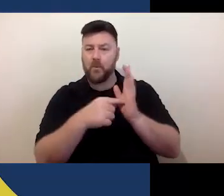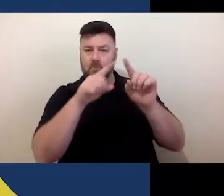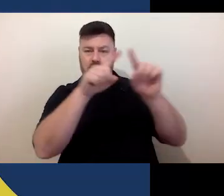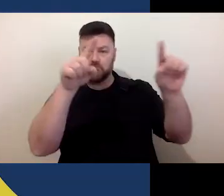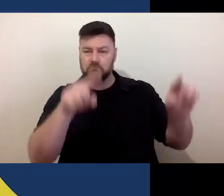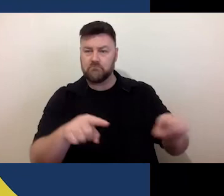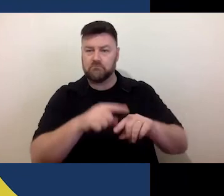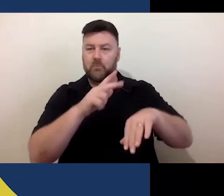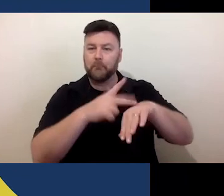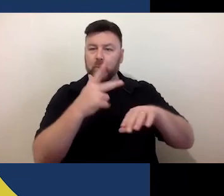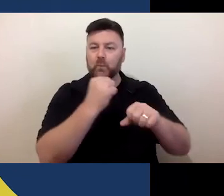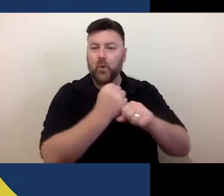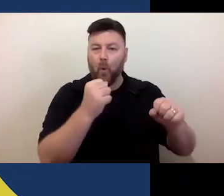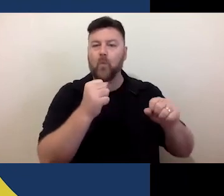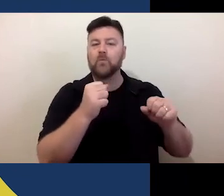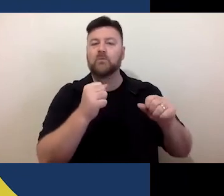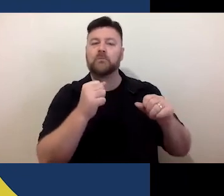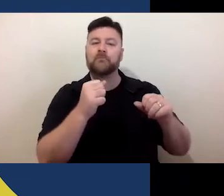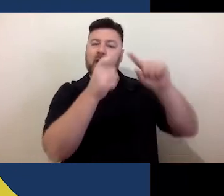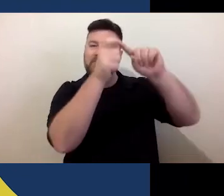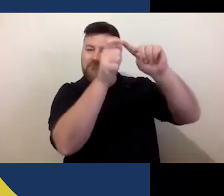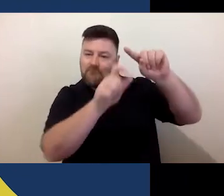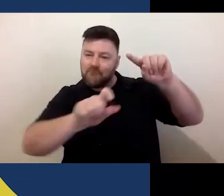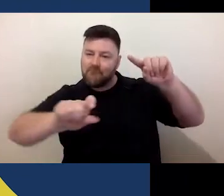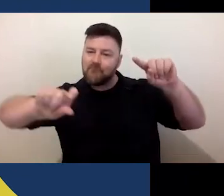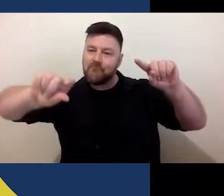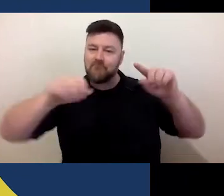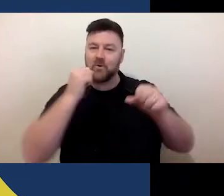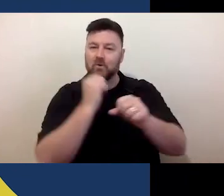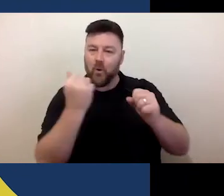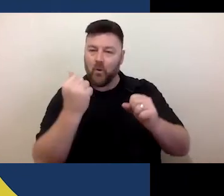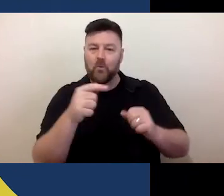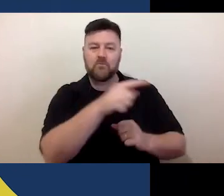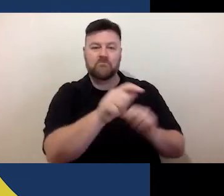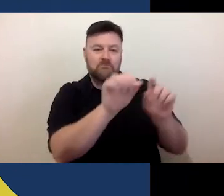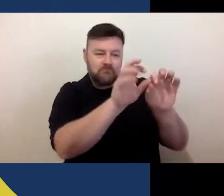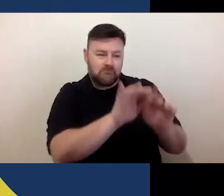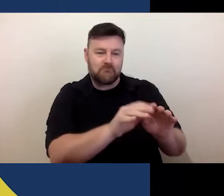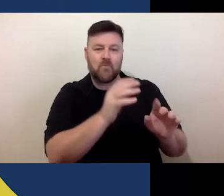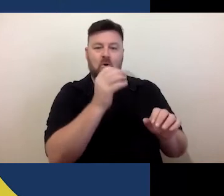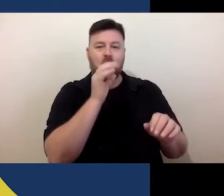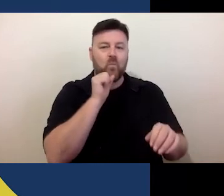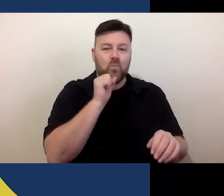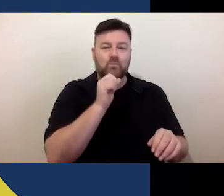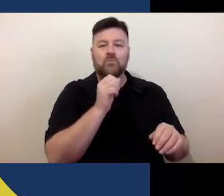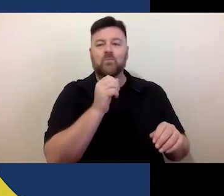There's a gold semicircle in the top right-hand corner, there's gold-and-orange text and white text with video boxes with